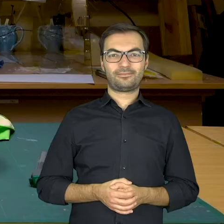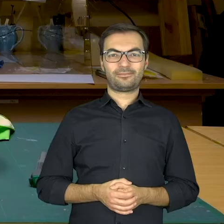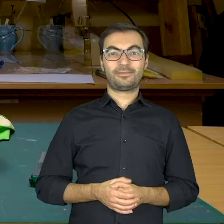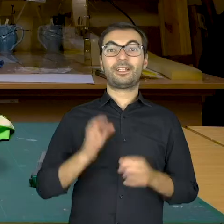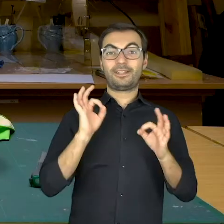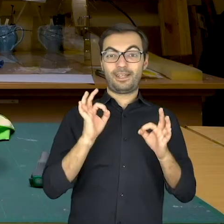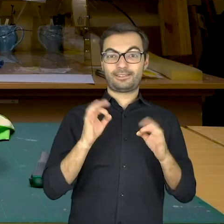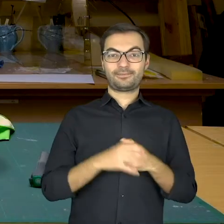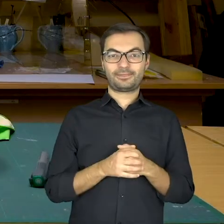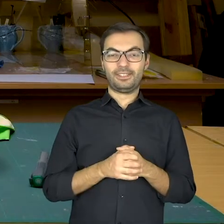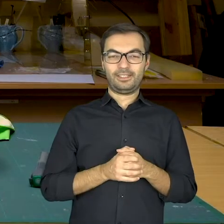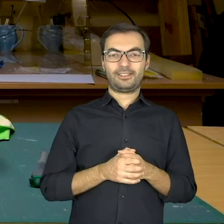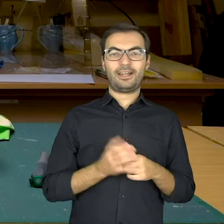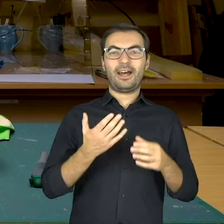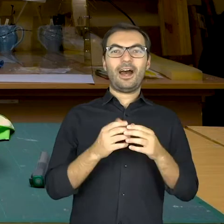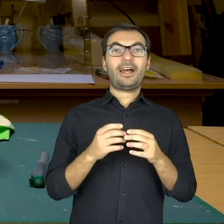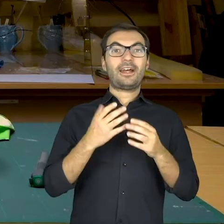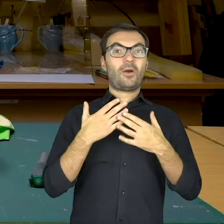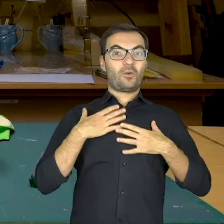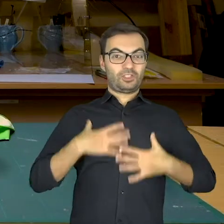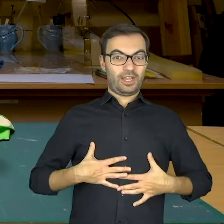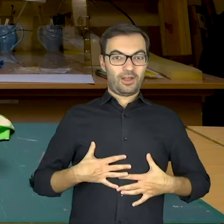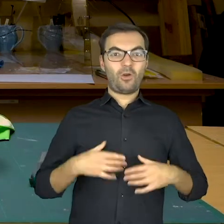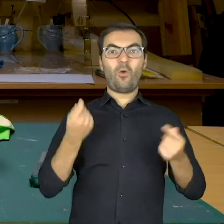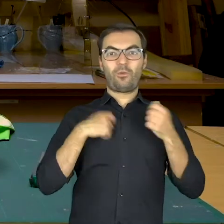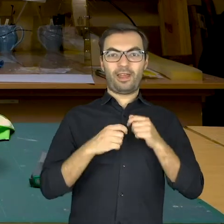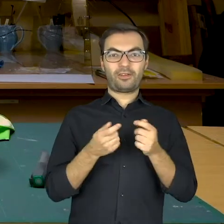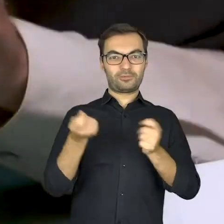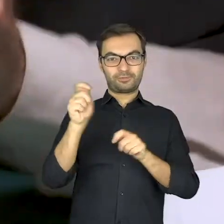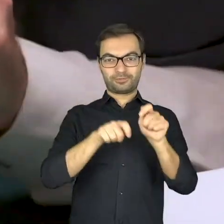Let’s put the body of our puppet and its clothing.